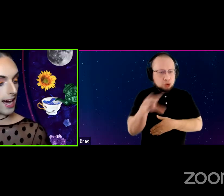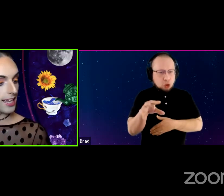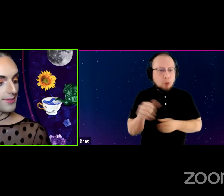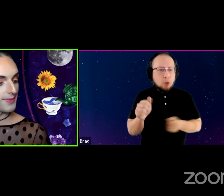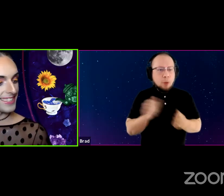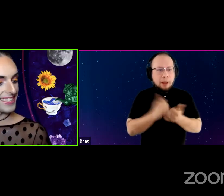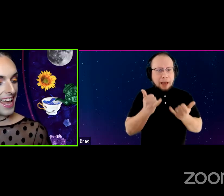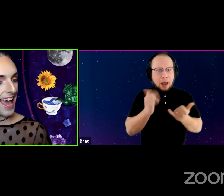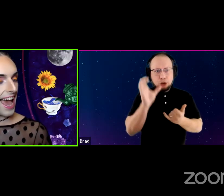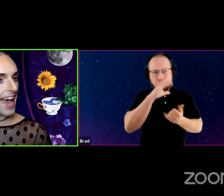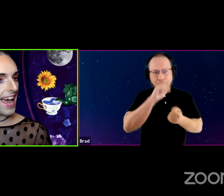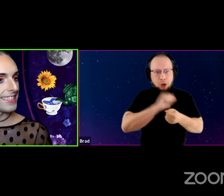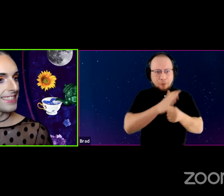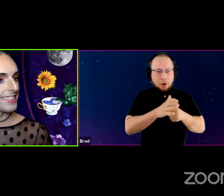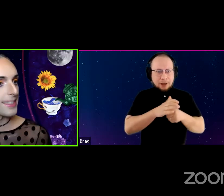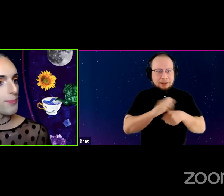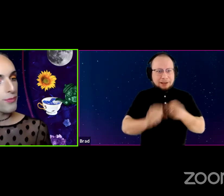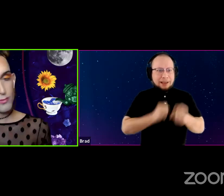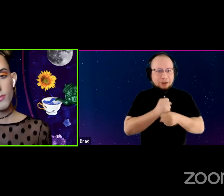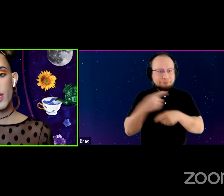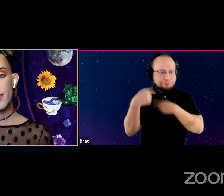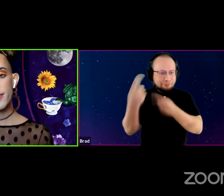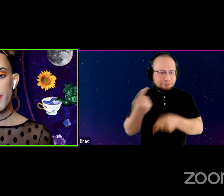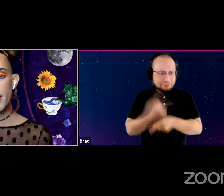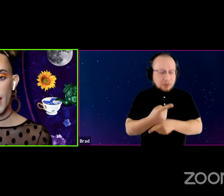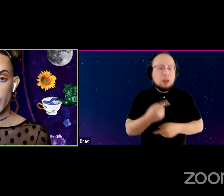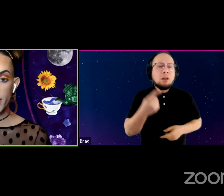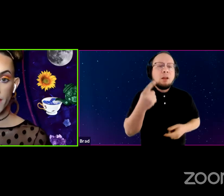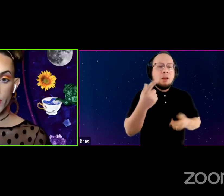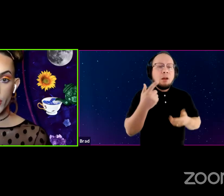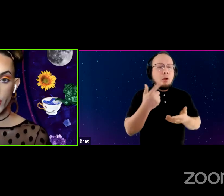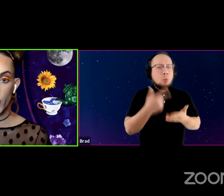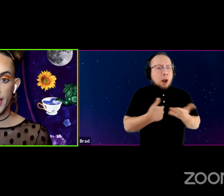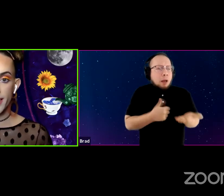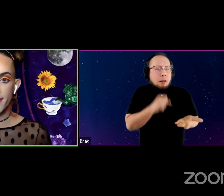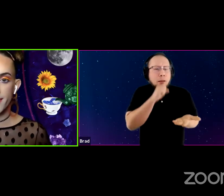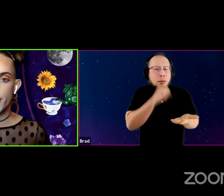And something that I really love to do is to host events